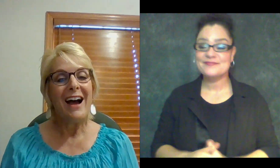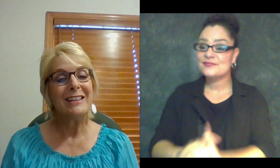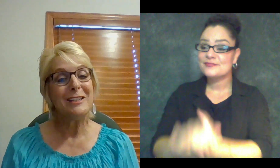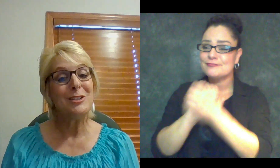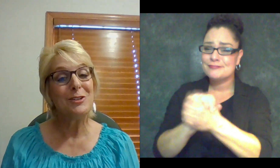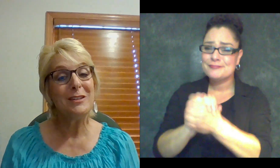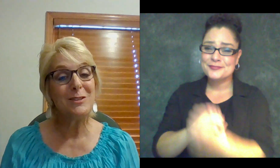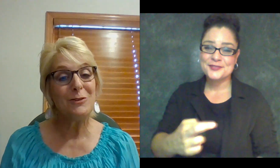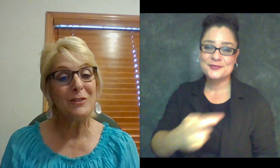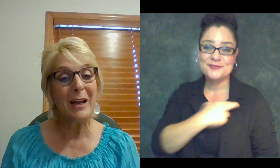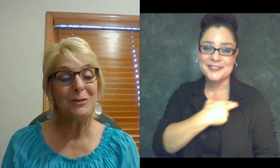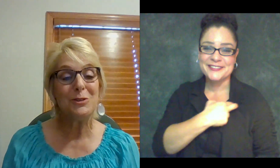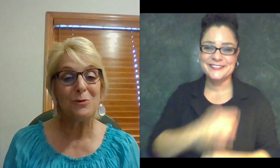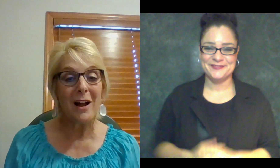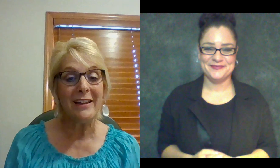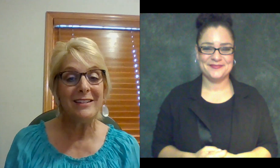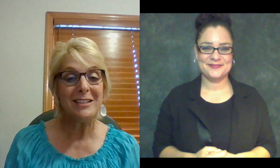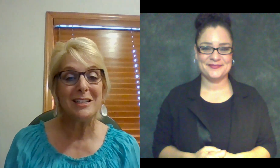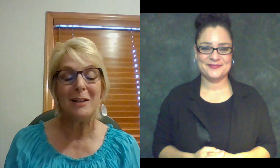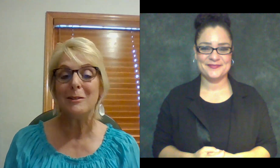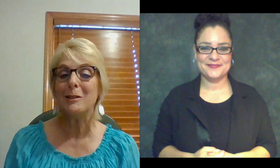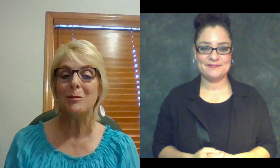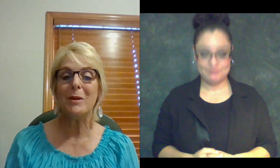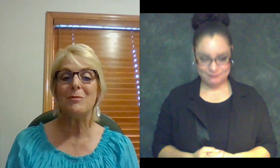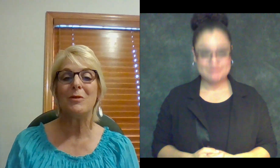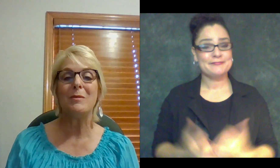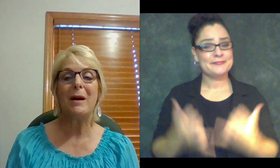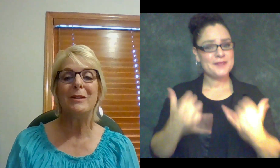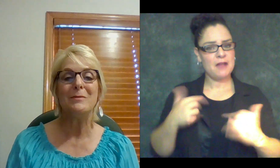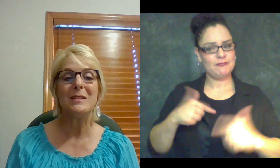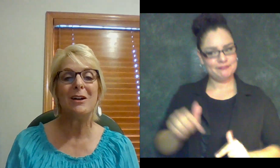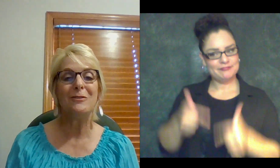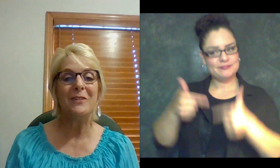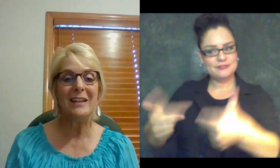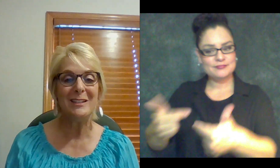I’d like to turn this over now to Ryan, to tell a little bit more about himself and